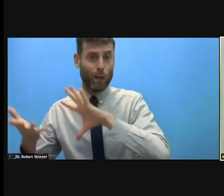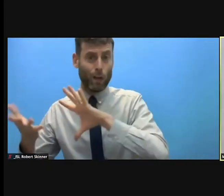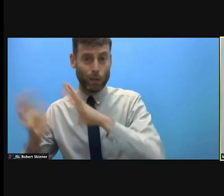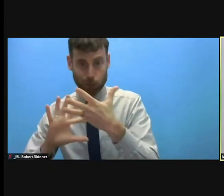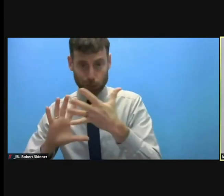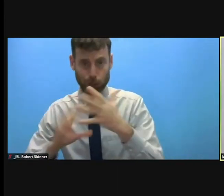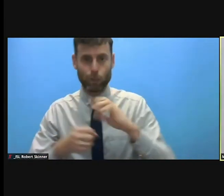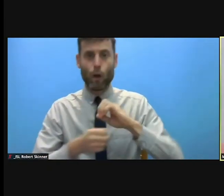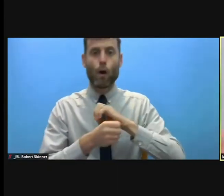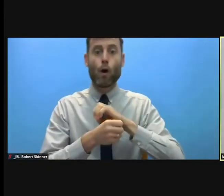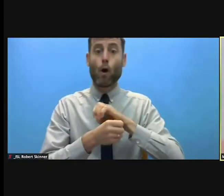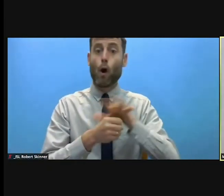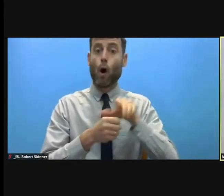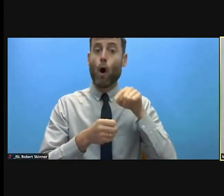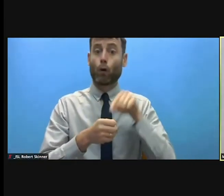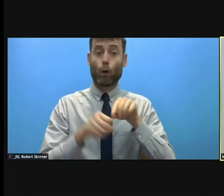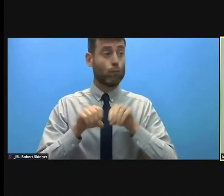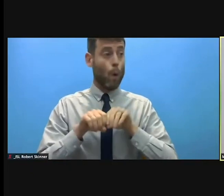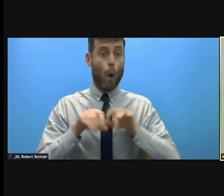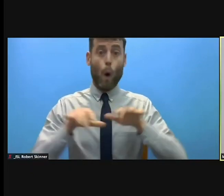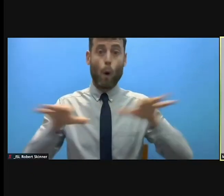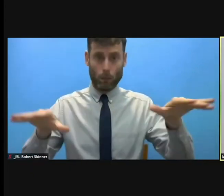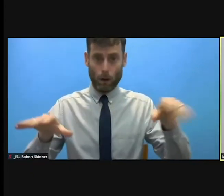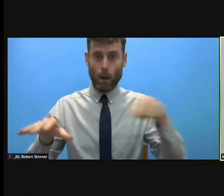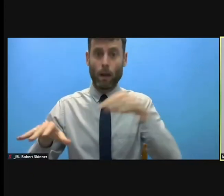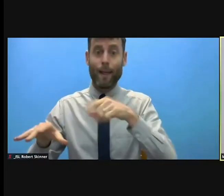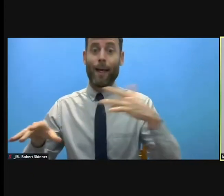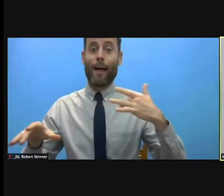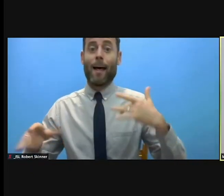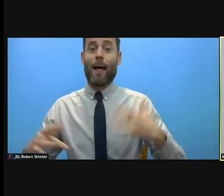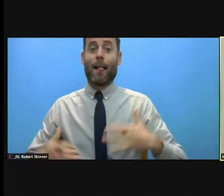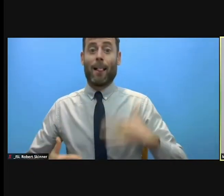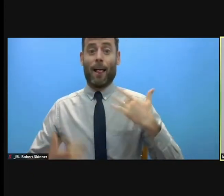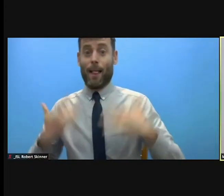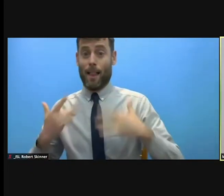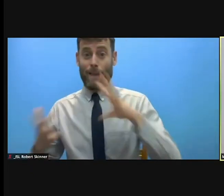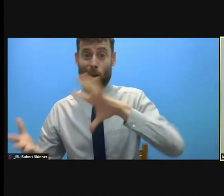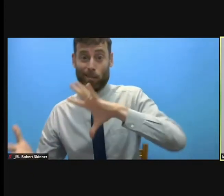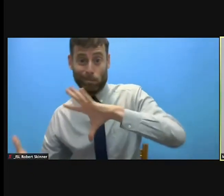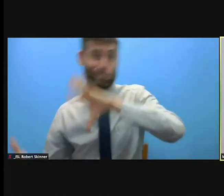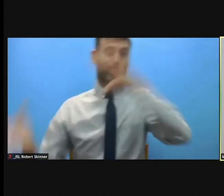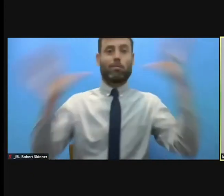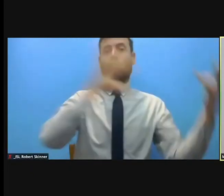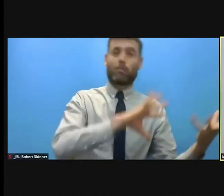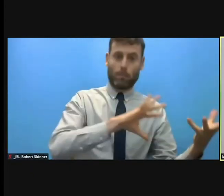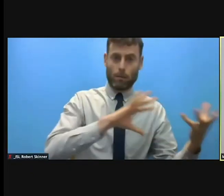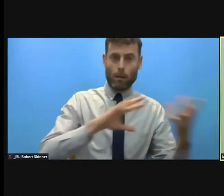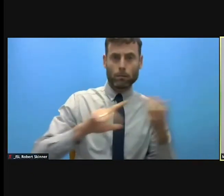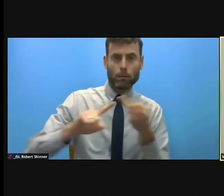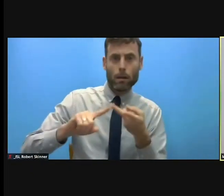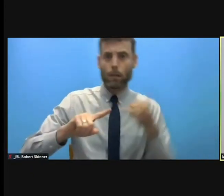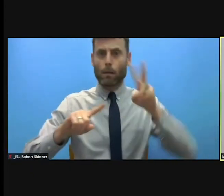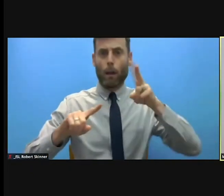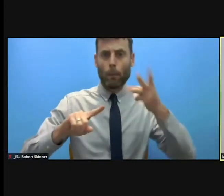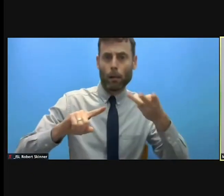all affected. We have pandemic here in Switzerland but we were very differently affected and felt the